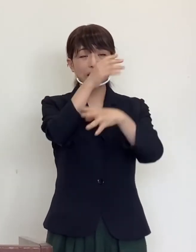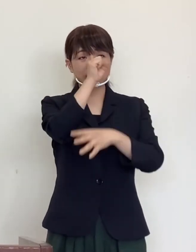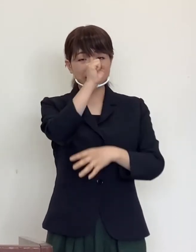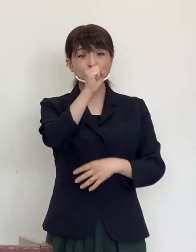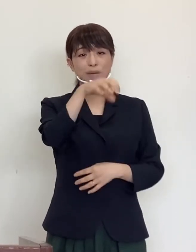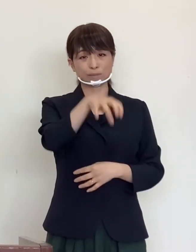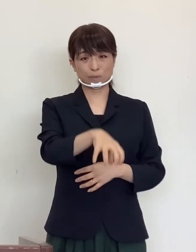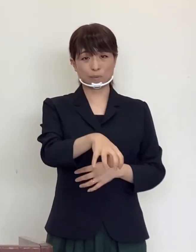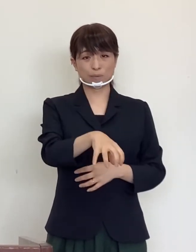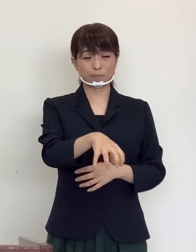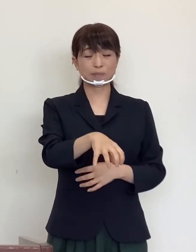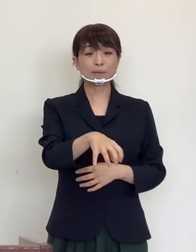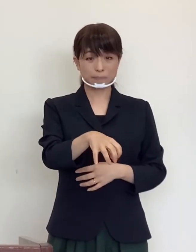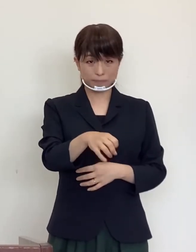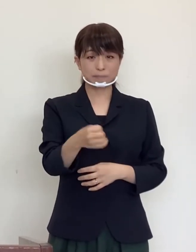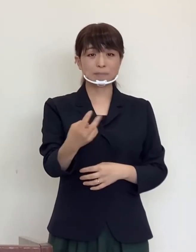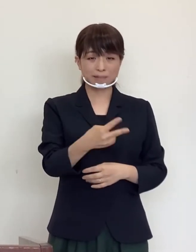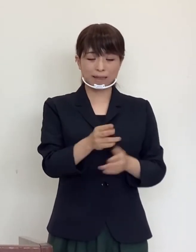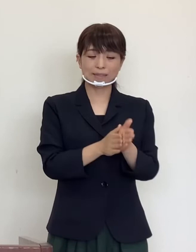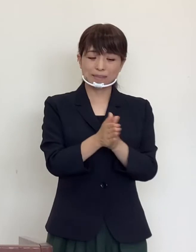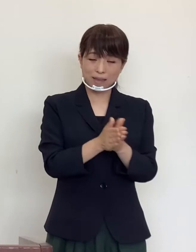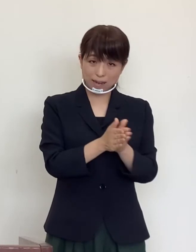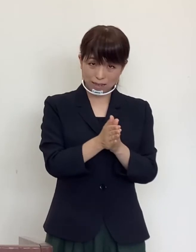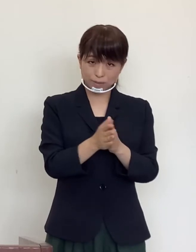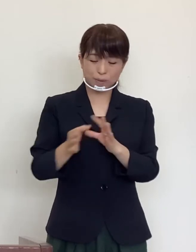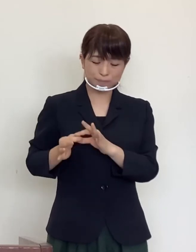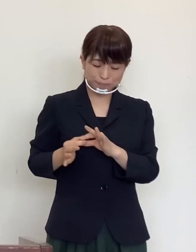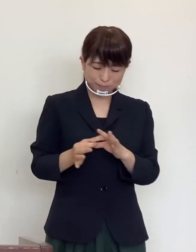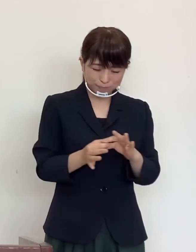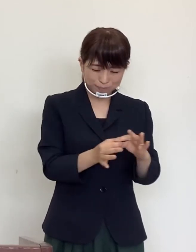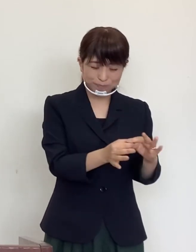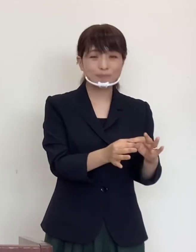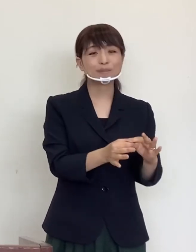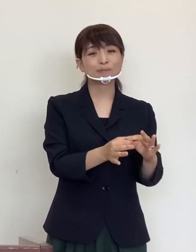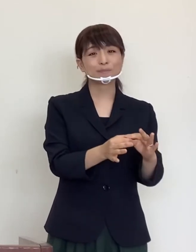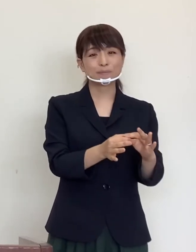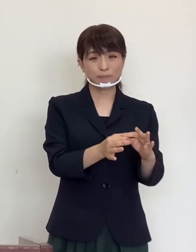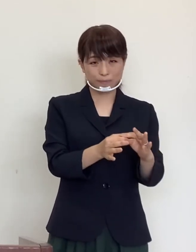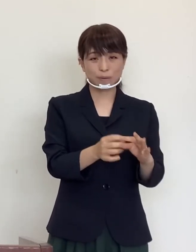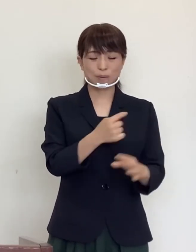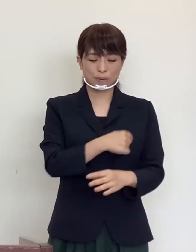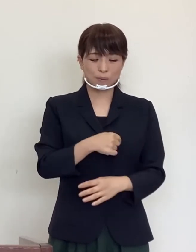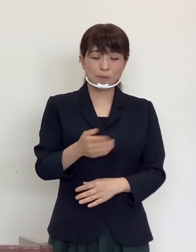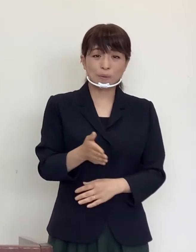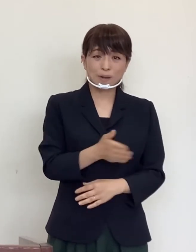and wash your hands properly.